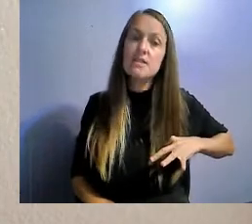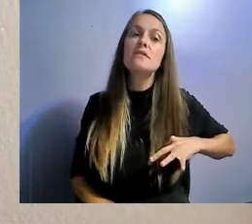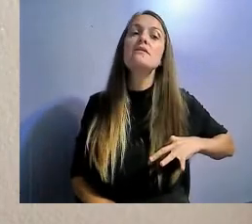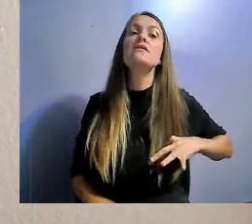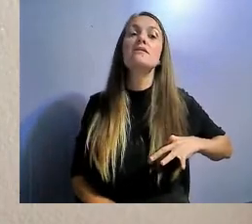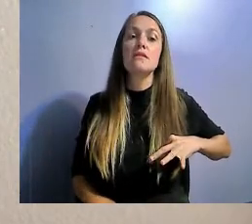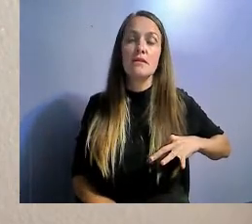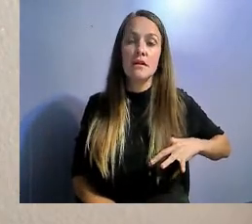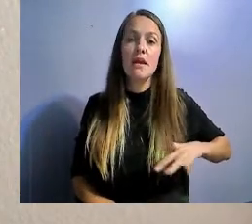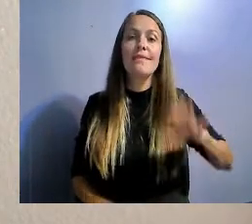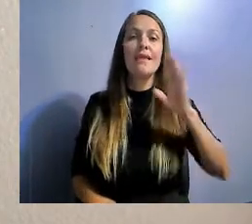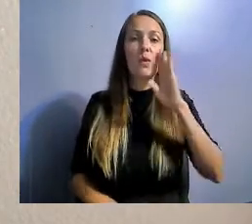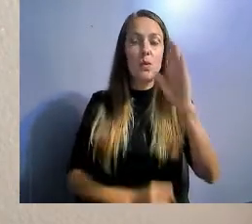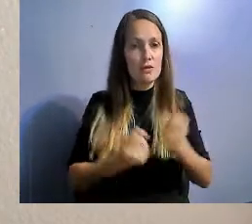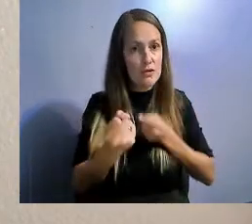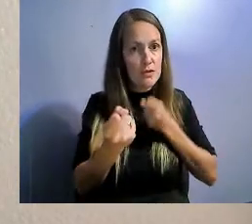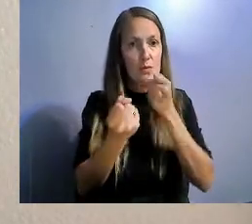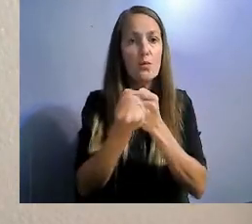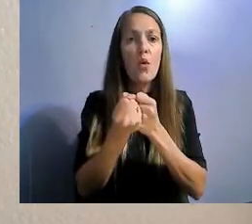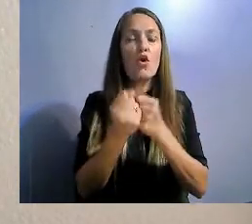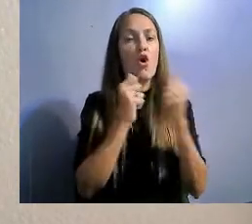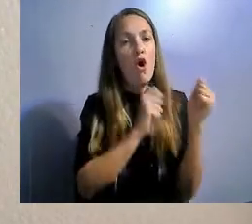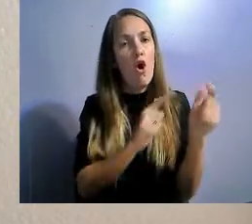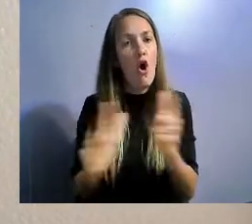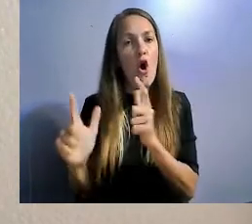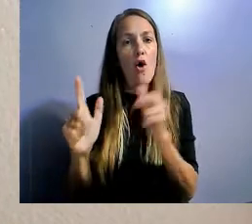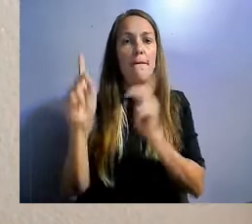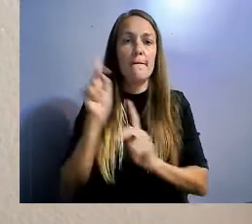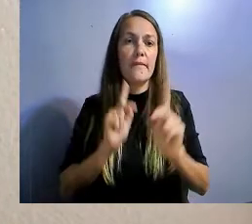people with disabilities in our state.